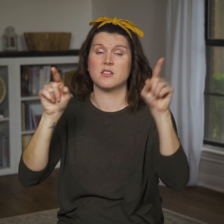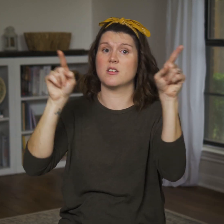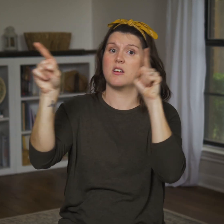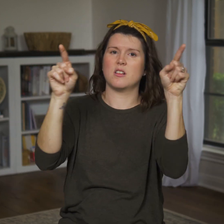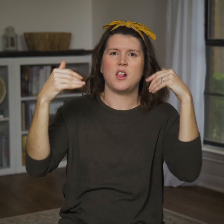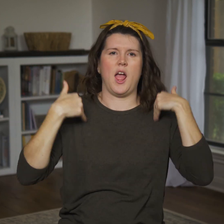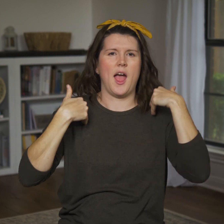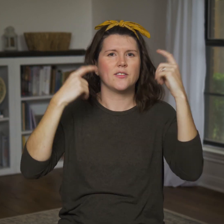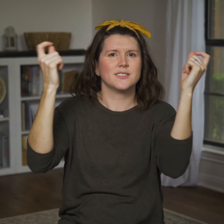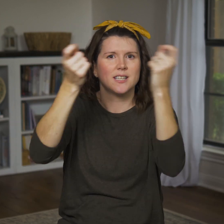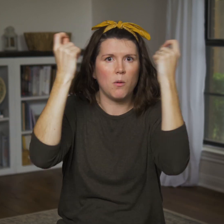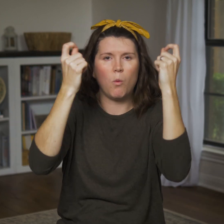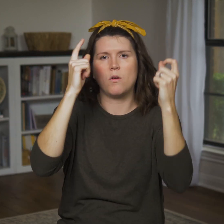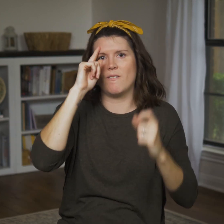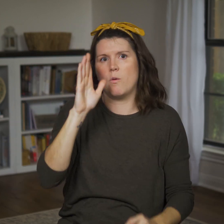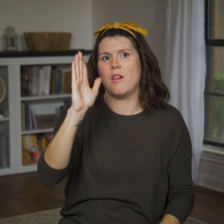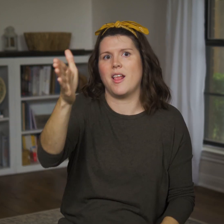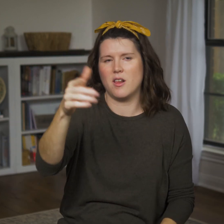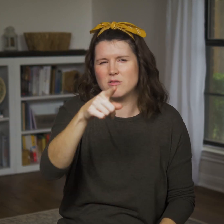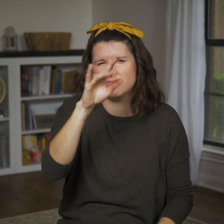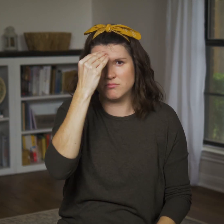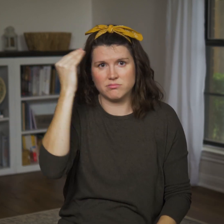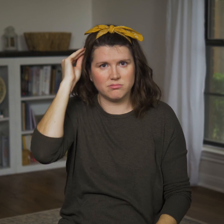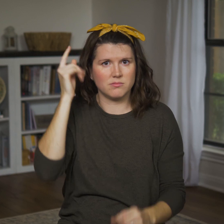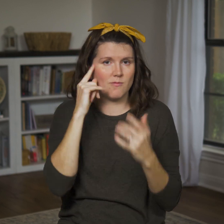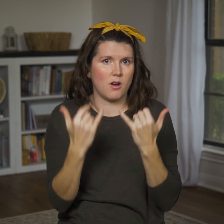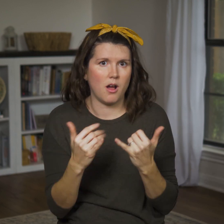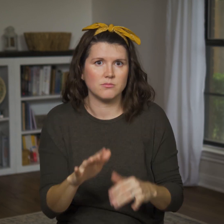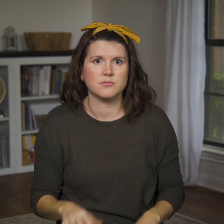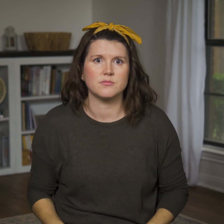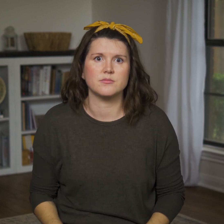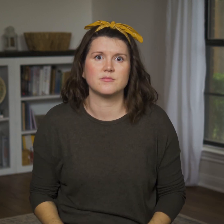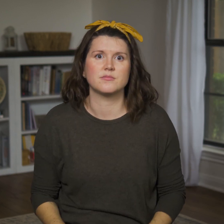They’ll perform the ceremony for this later so put a pin in it for now.